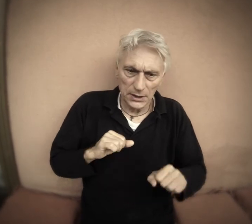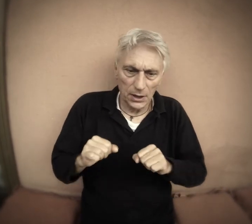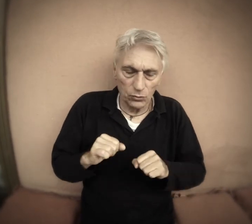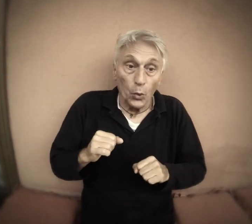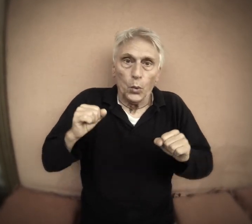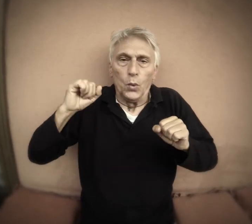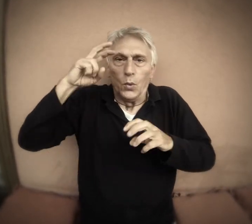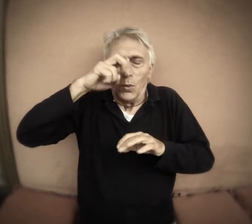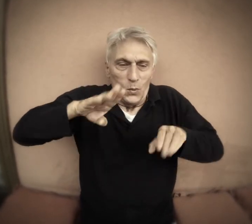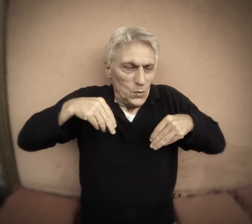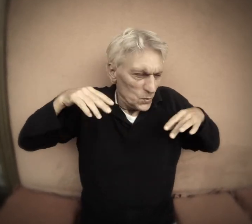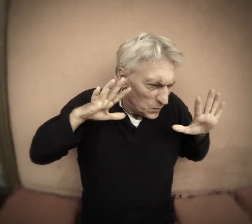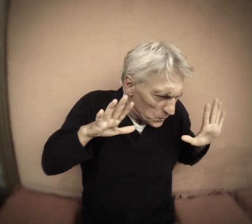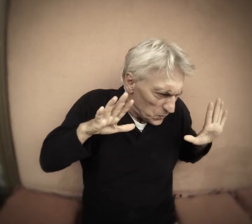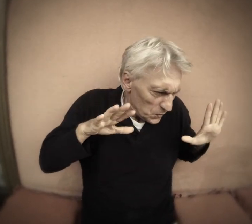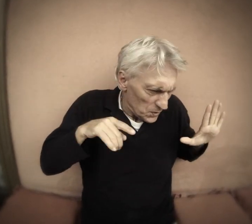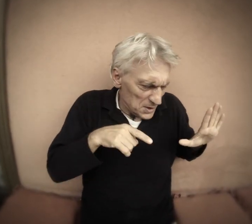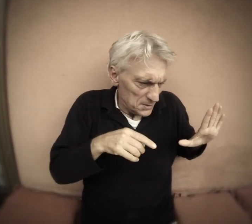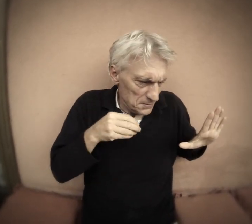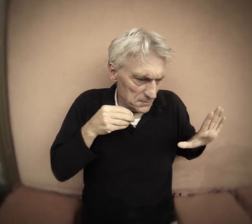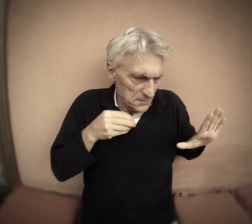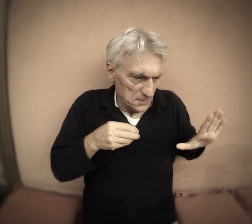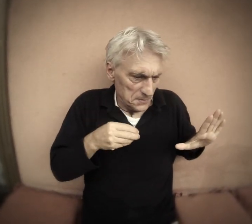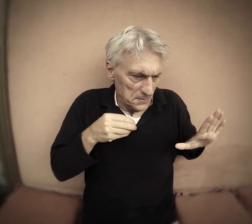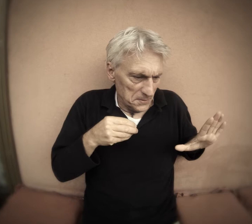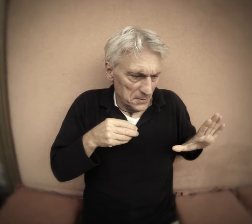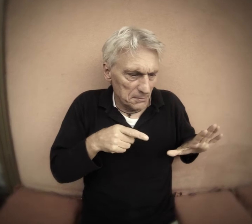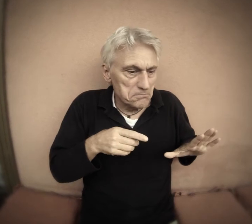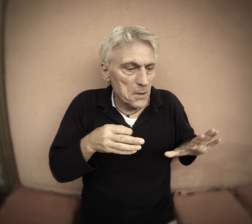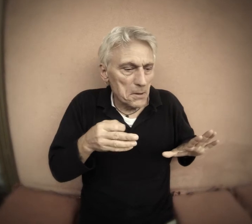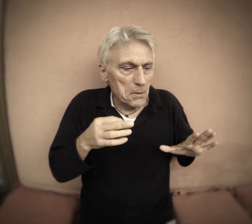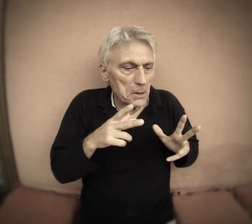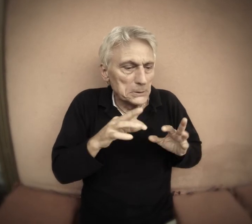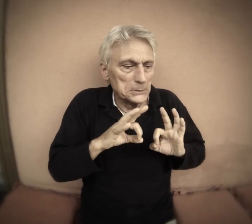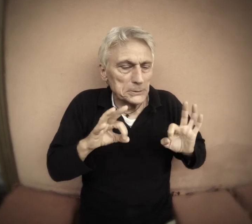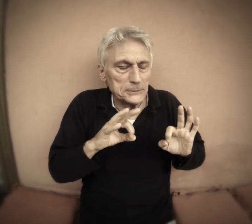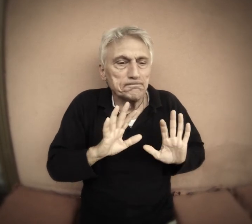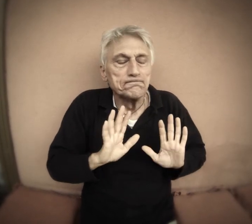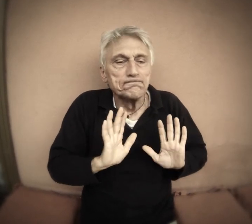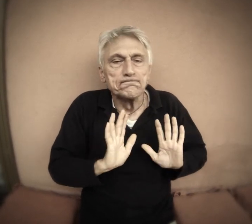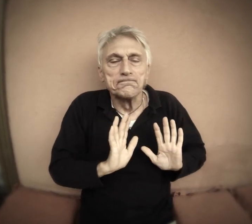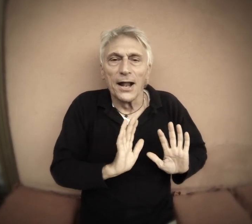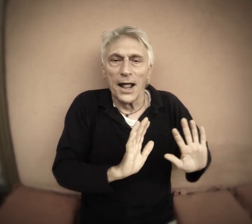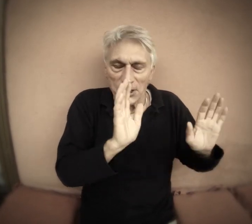Director amazed, looks at the window: less harm than do not quarrel. and forget